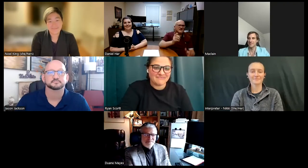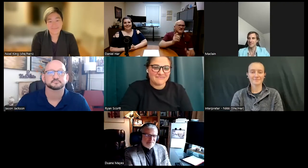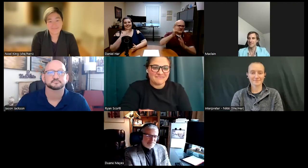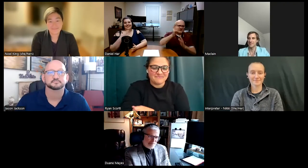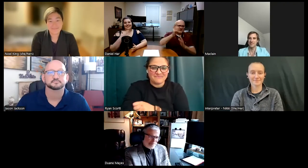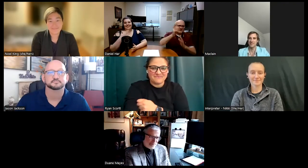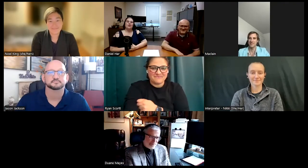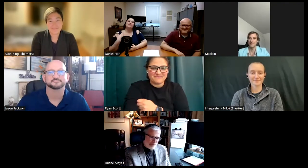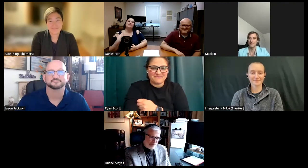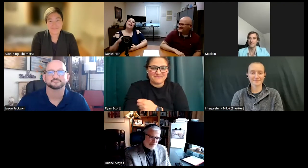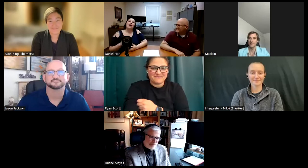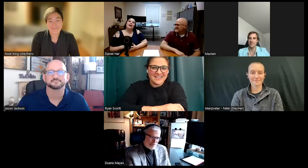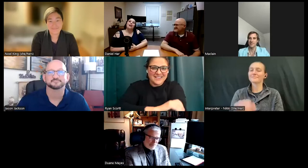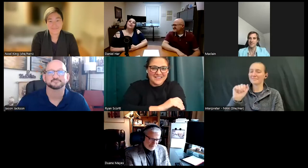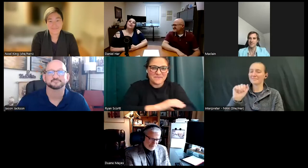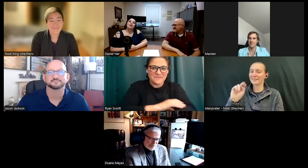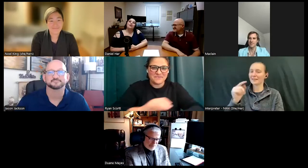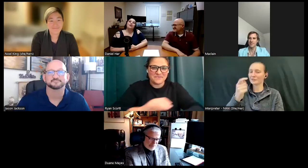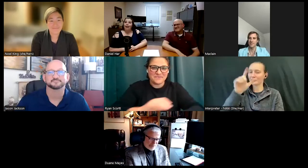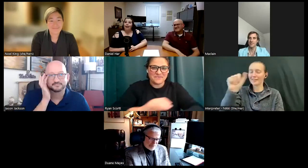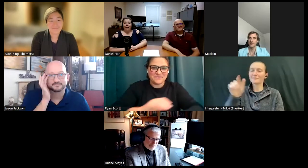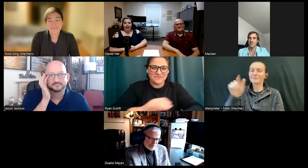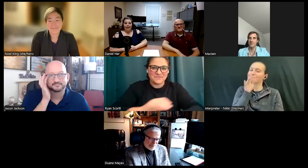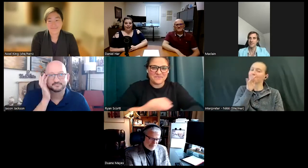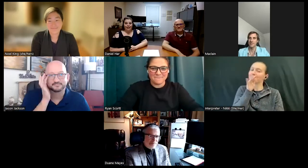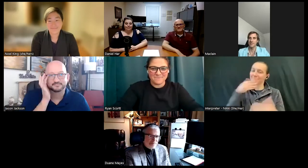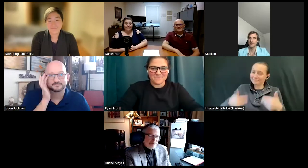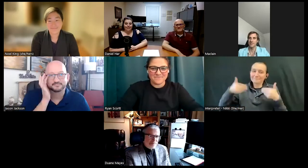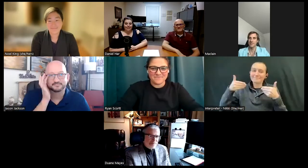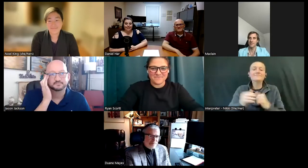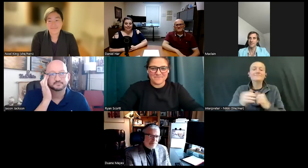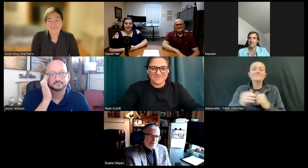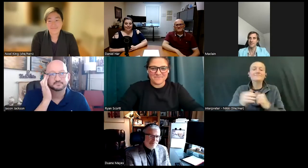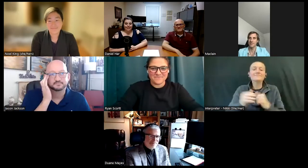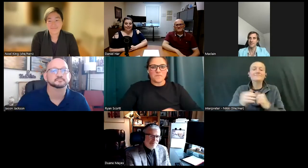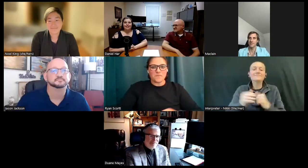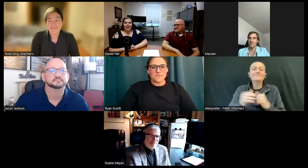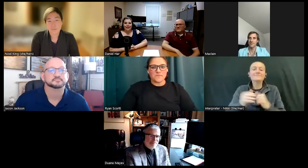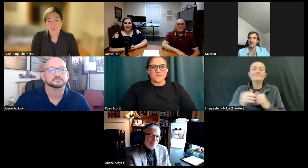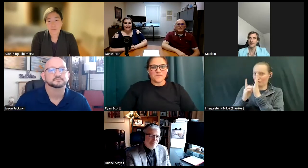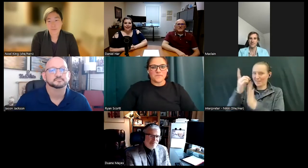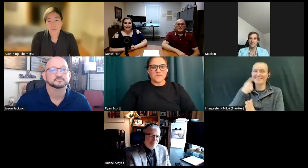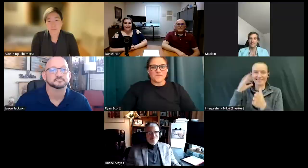Thank you. Angela speaking. And as Duane said, yes I am the Vocational